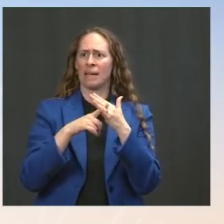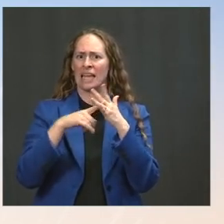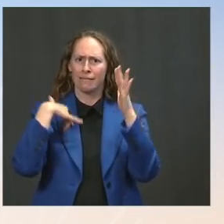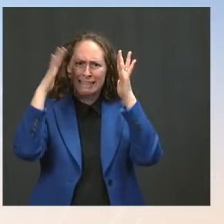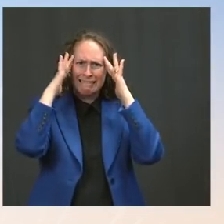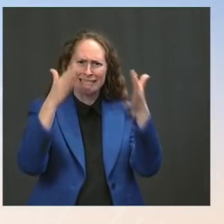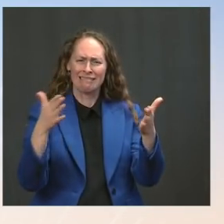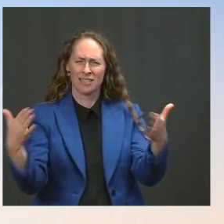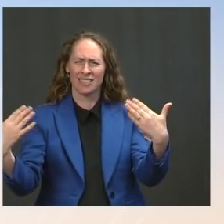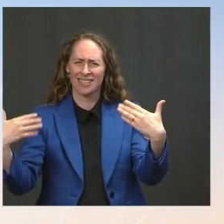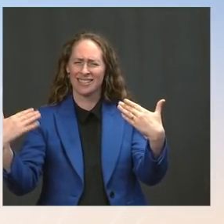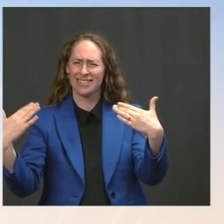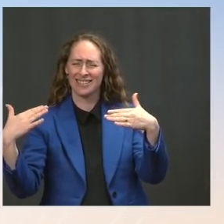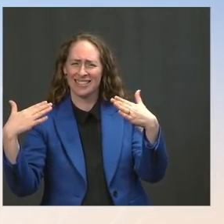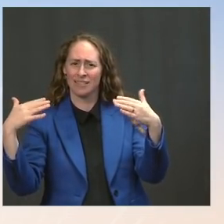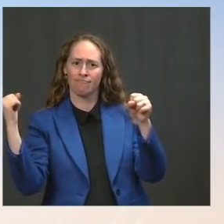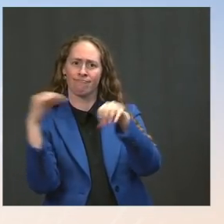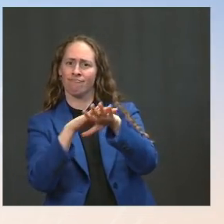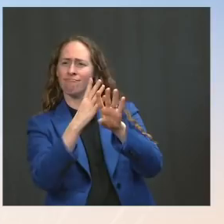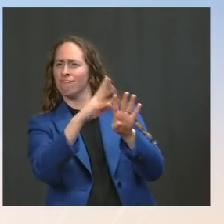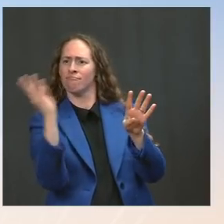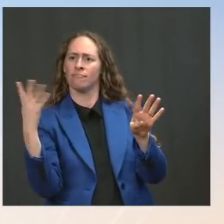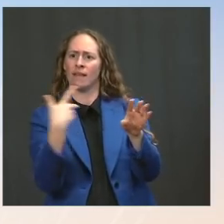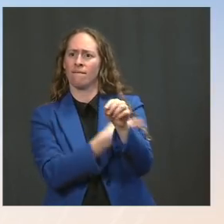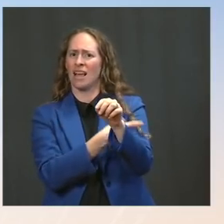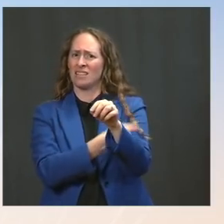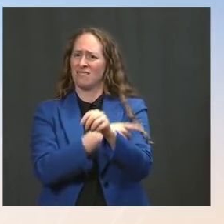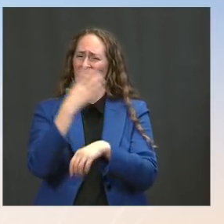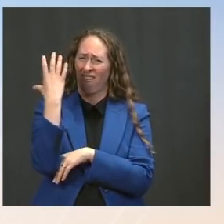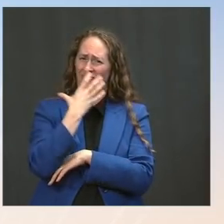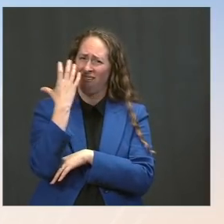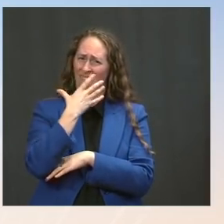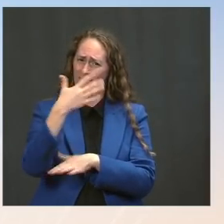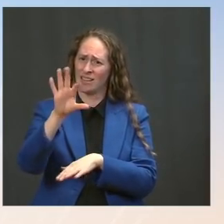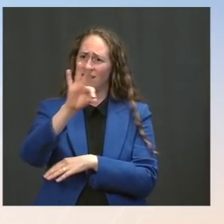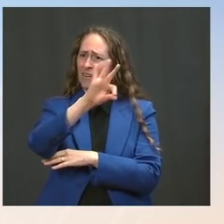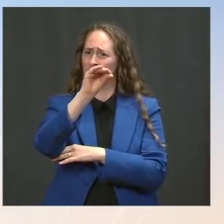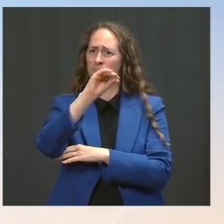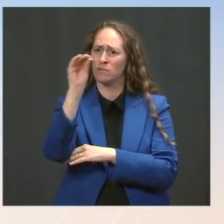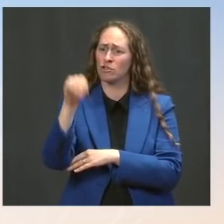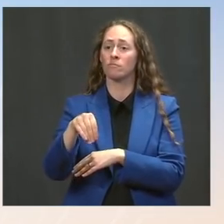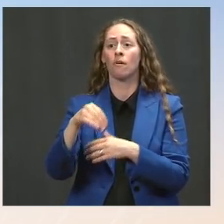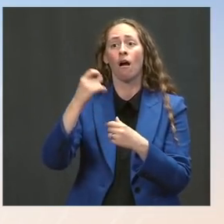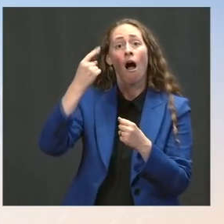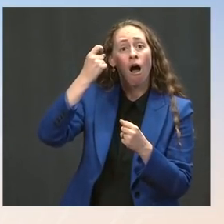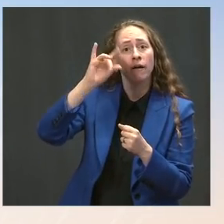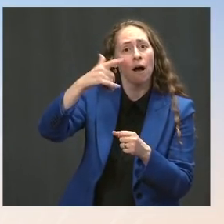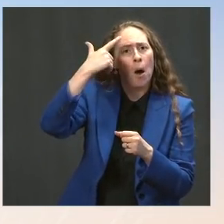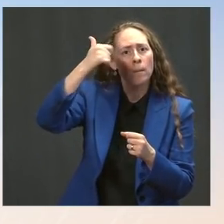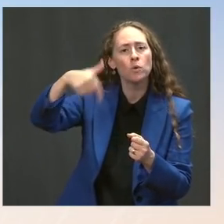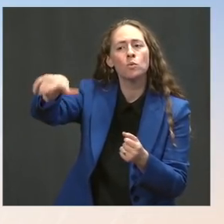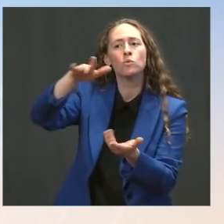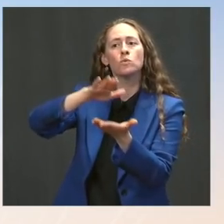of course, 90 percent of them -- to get vaccinated. That would be up to schools and localities. There are certain powers that the federal government